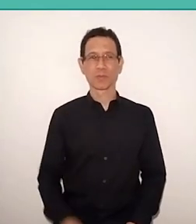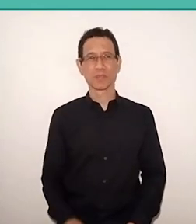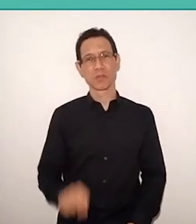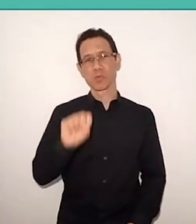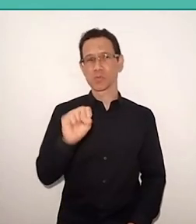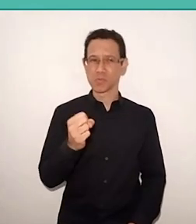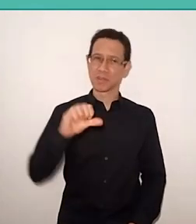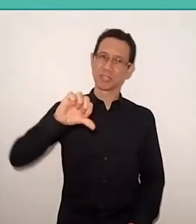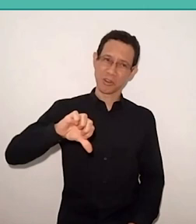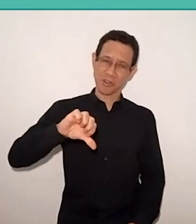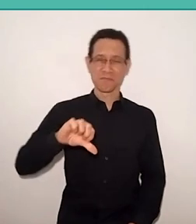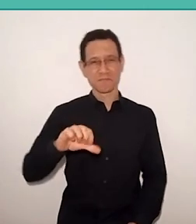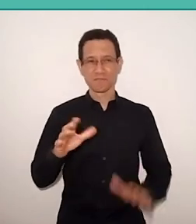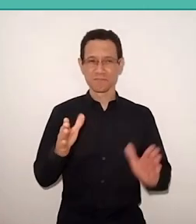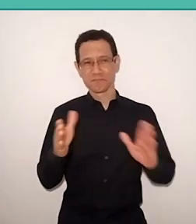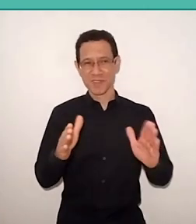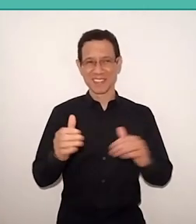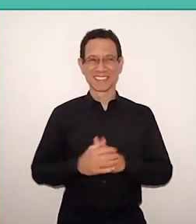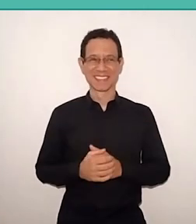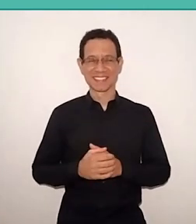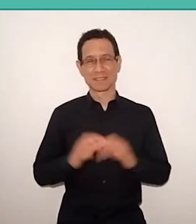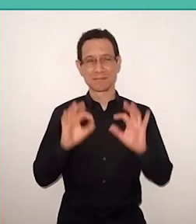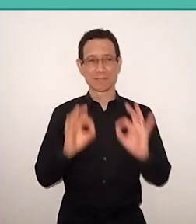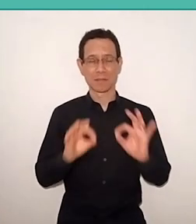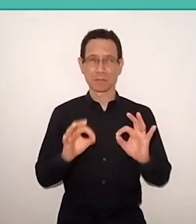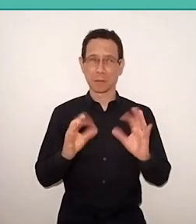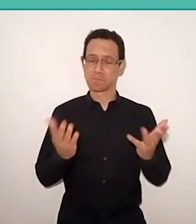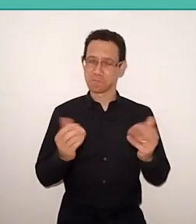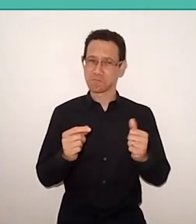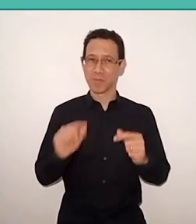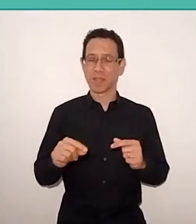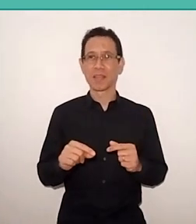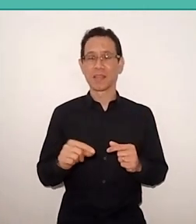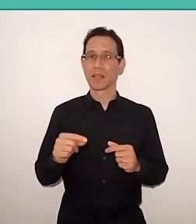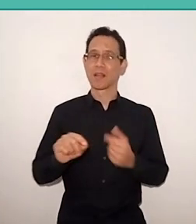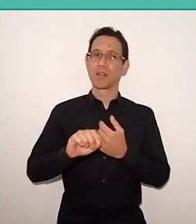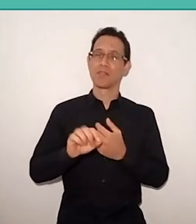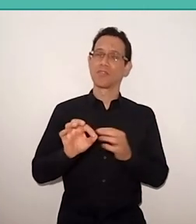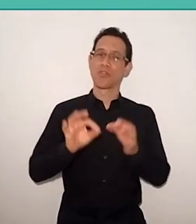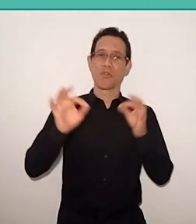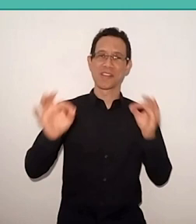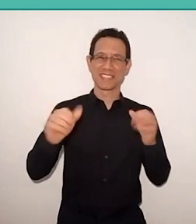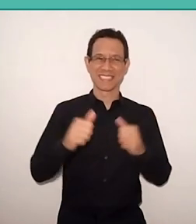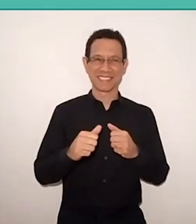I don't remember exactly anymore, but it was far away, it was a very interesting speaks,